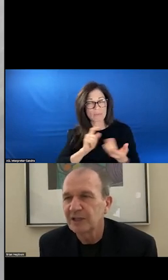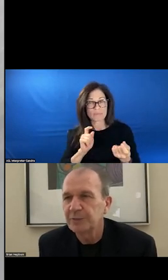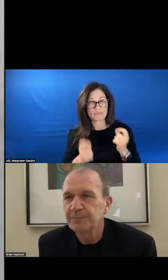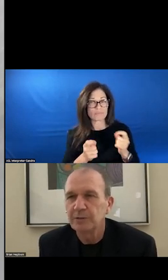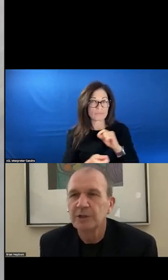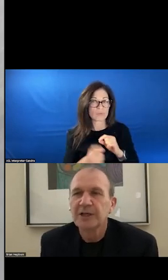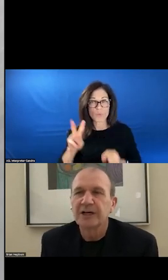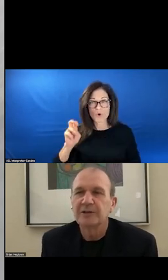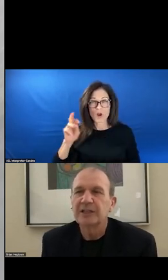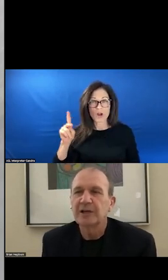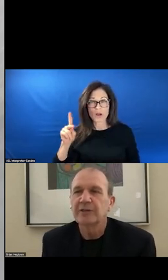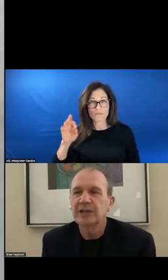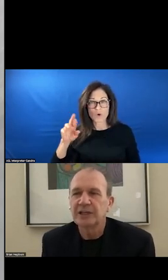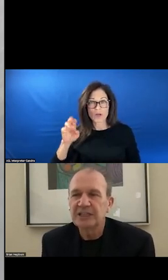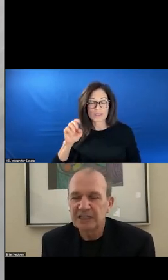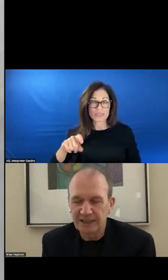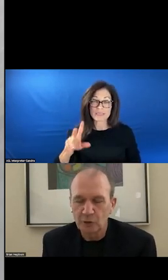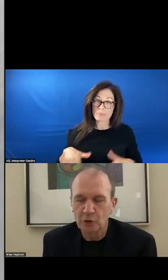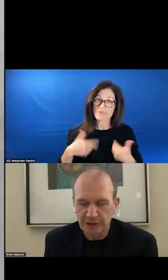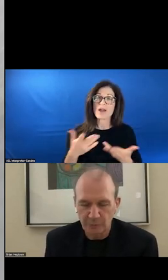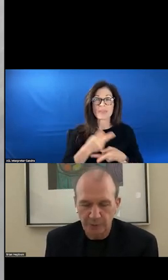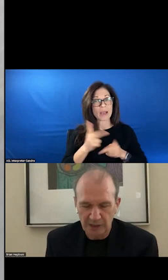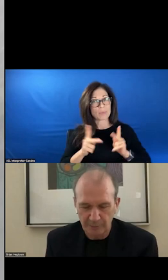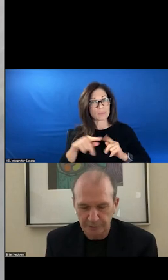GET PEOPLE THE CARE THEY NEED AS EARLY AS POSSIBLE.